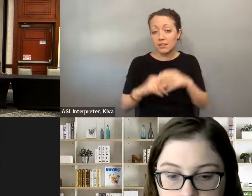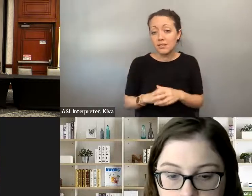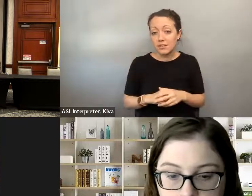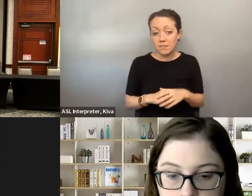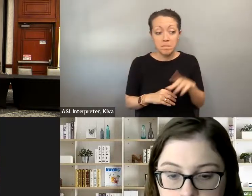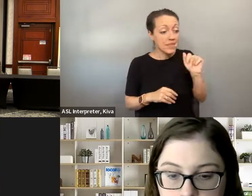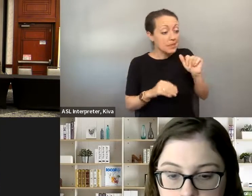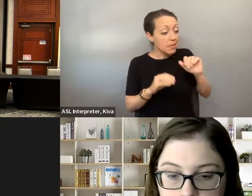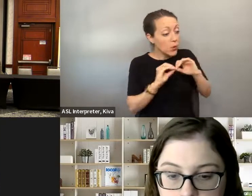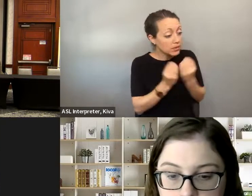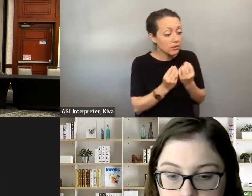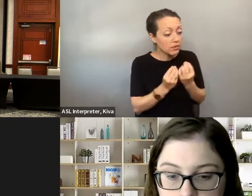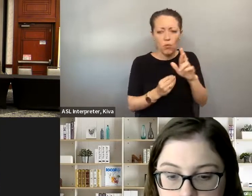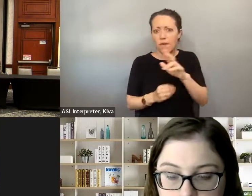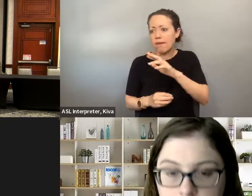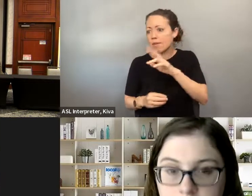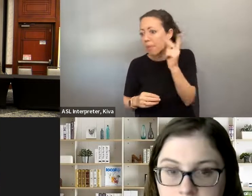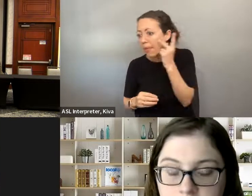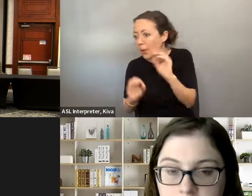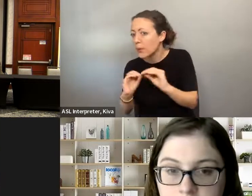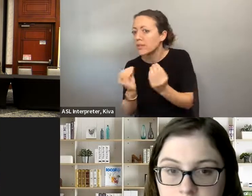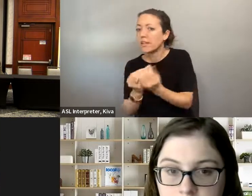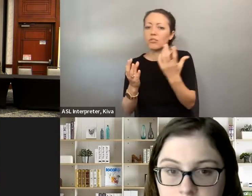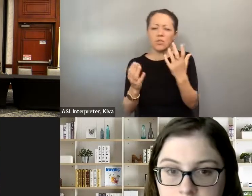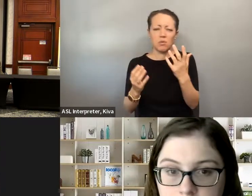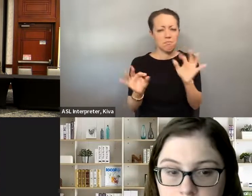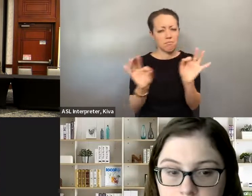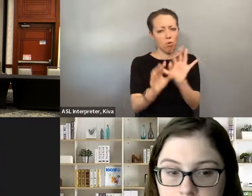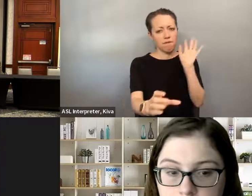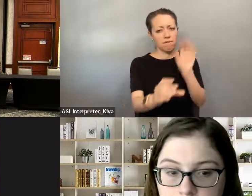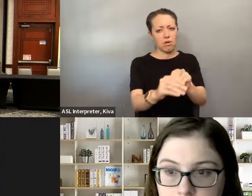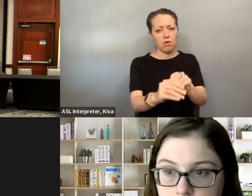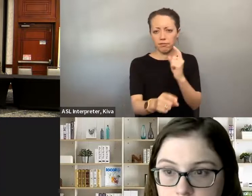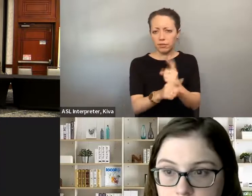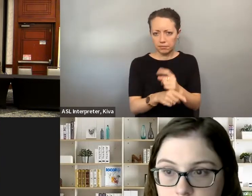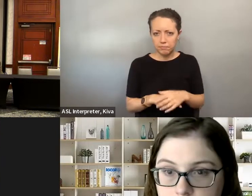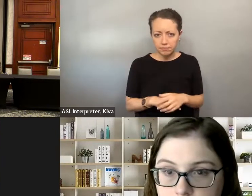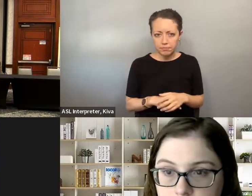There's Hos, There's multiple ways that you can get involved and and share your voice at any level. neighborhoods. There's HOAs, there's multiple way to get You know there's disability organizations. So I think all of that definitely does help.